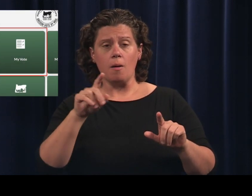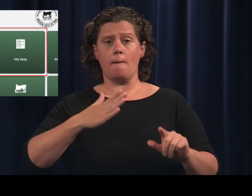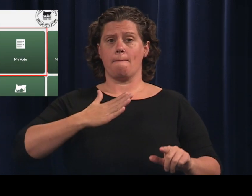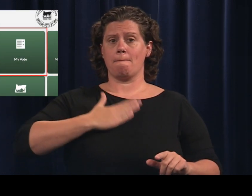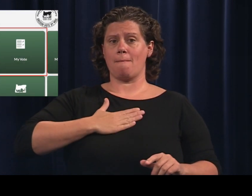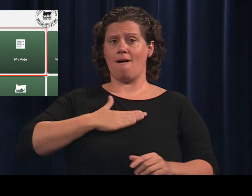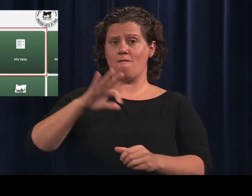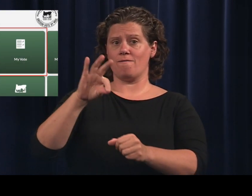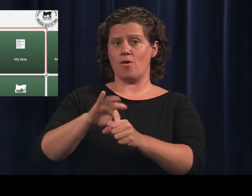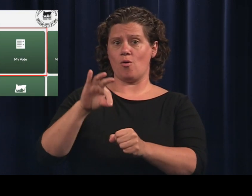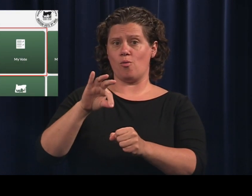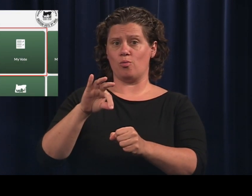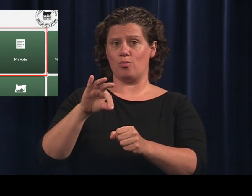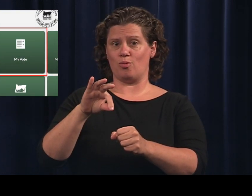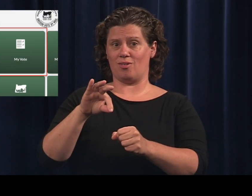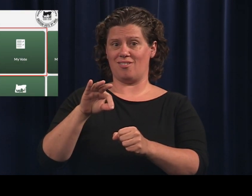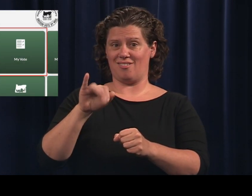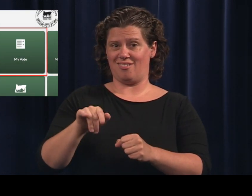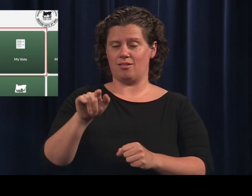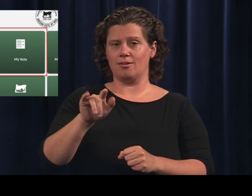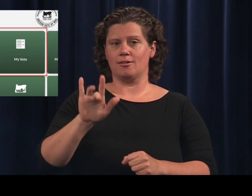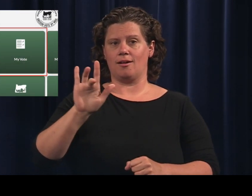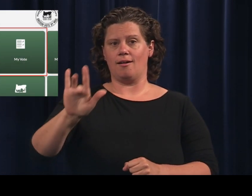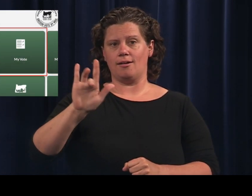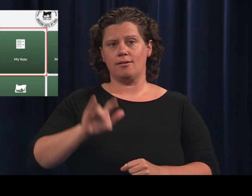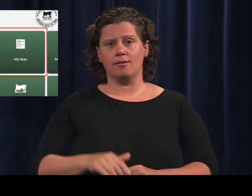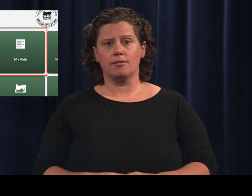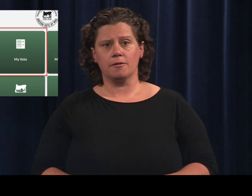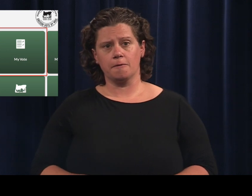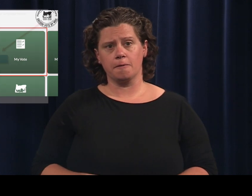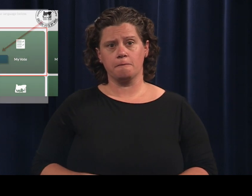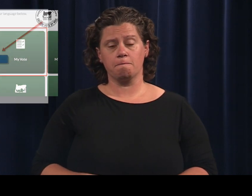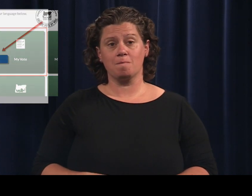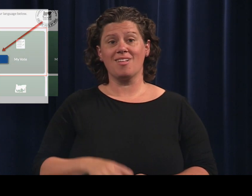Click on my vote.